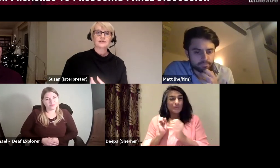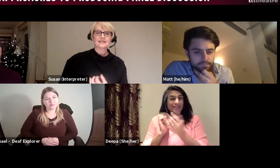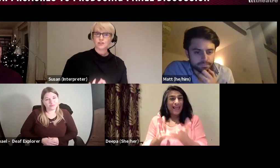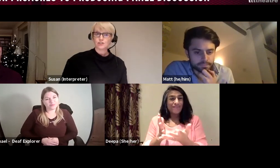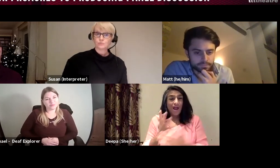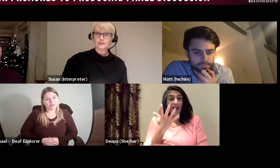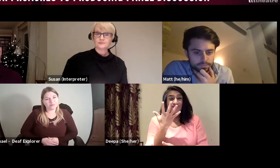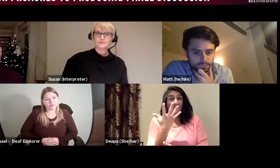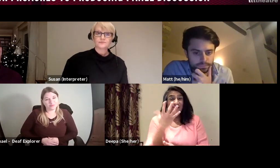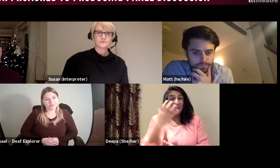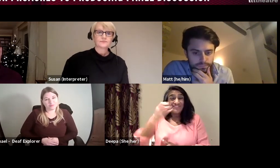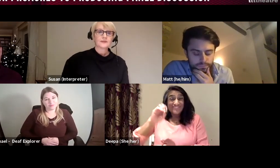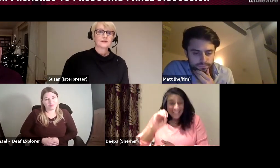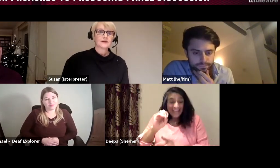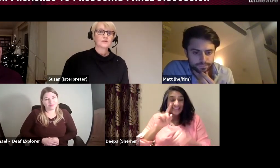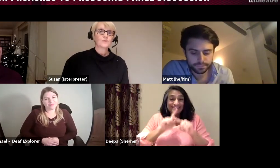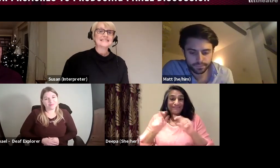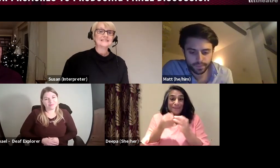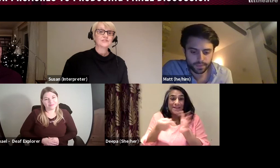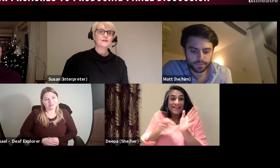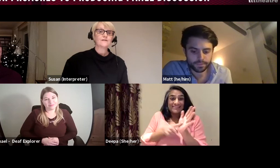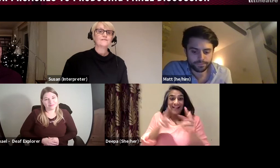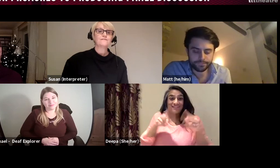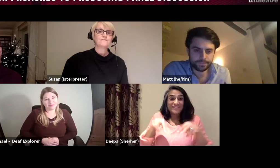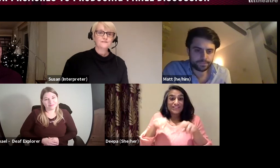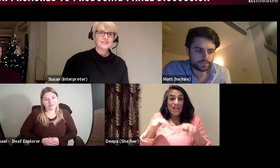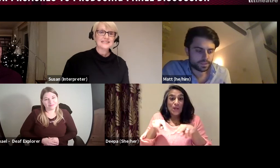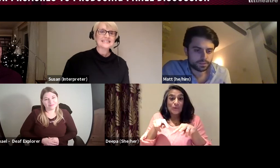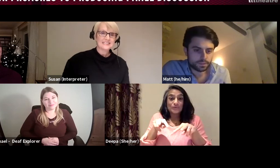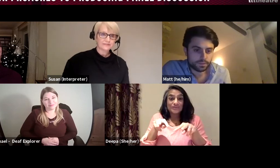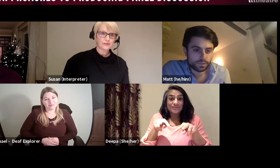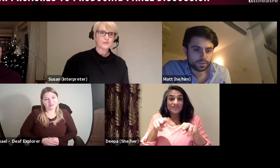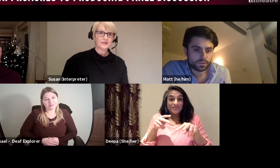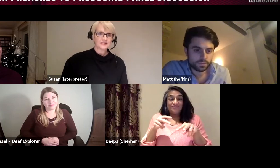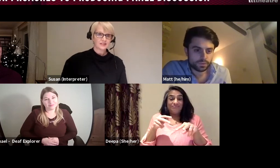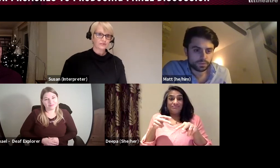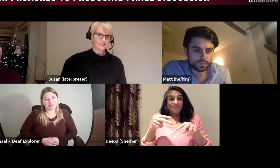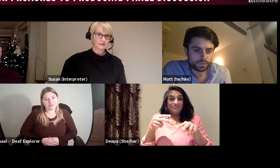as it should be. And we delivered 50 different BSL videos,